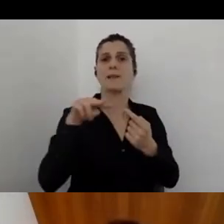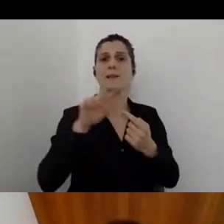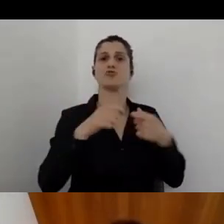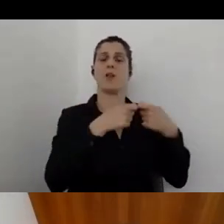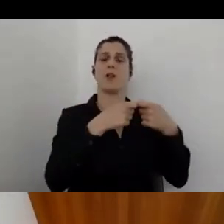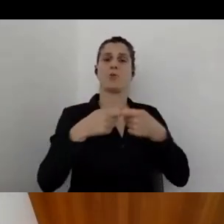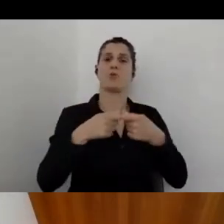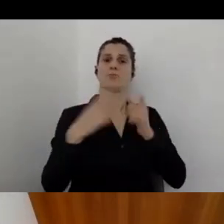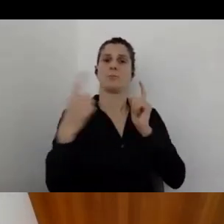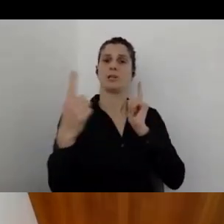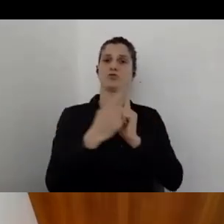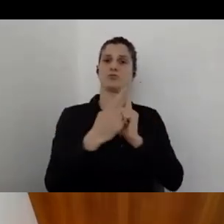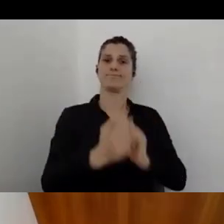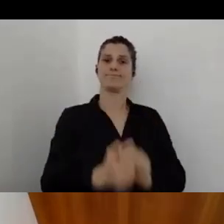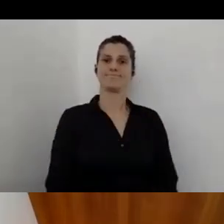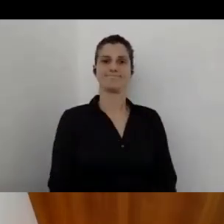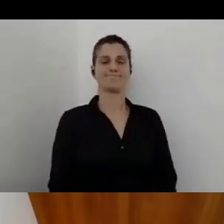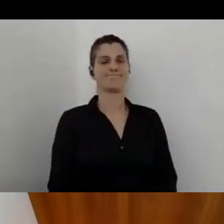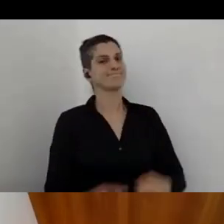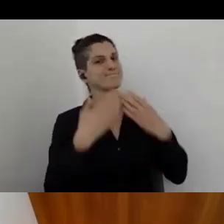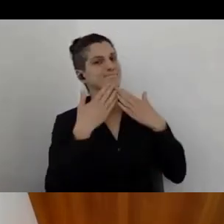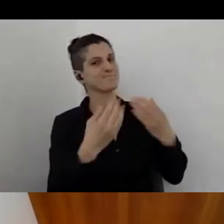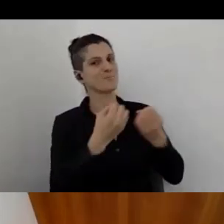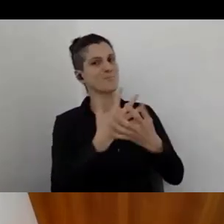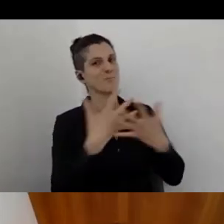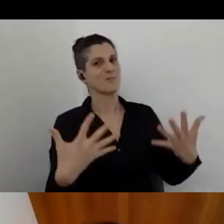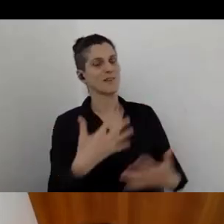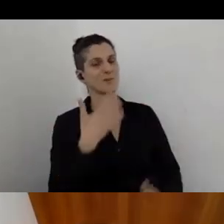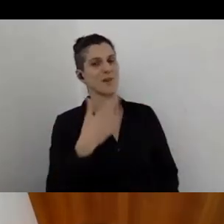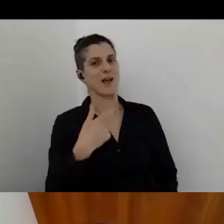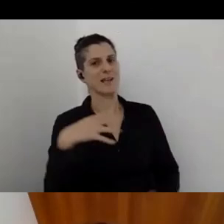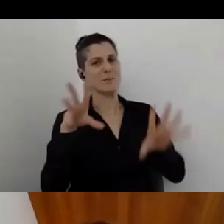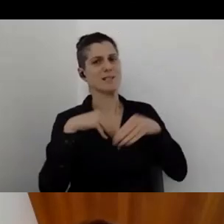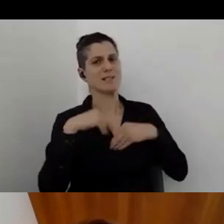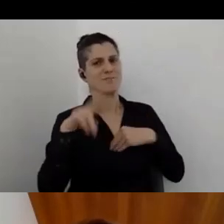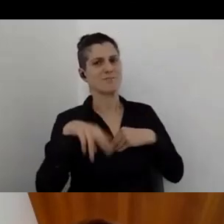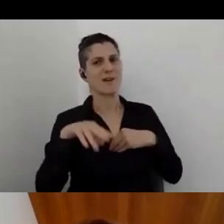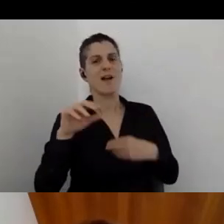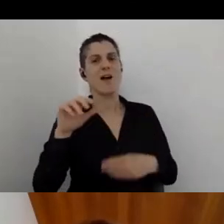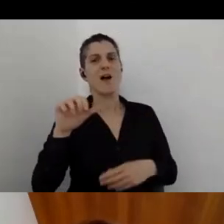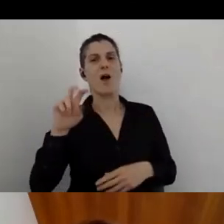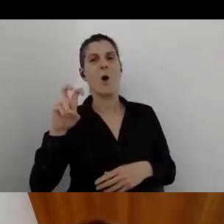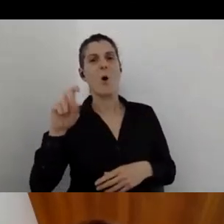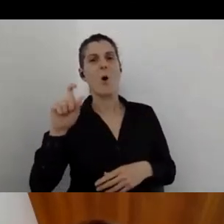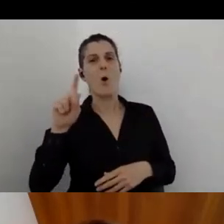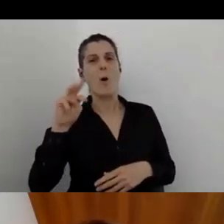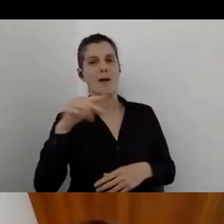Great. Thank you. I fully agree. I just want to say to the last question we have